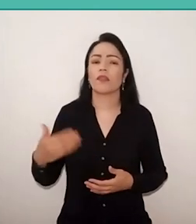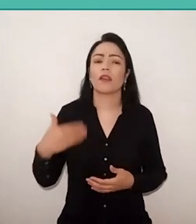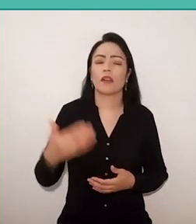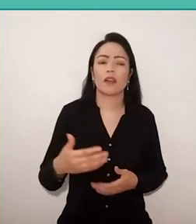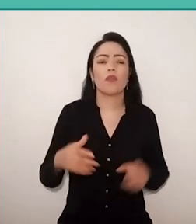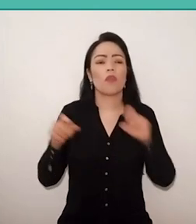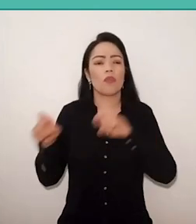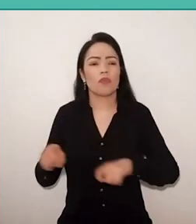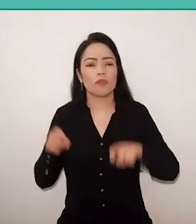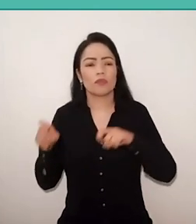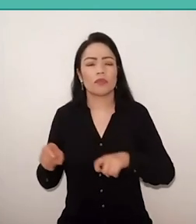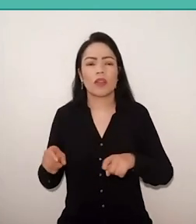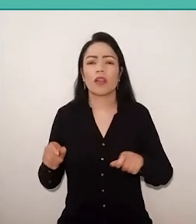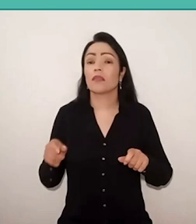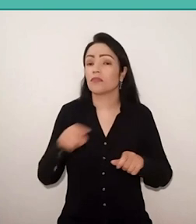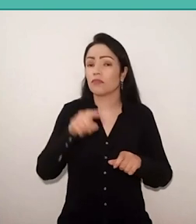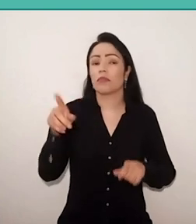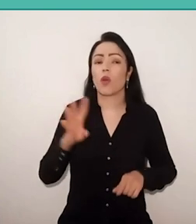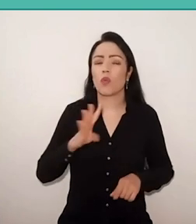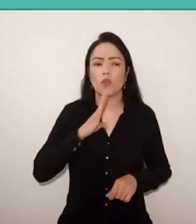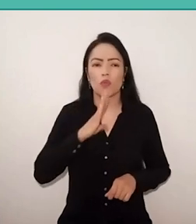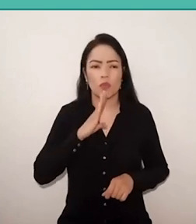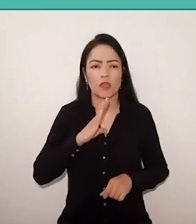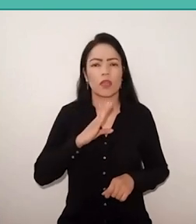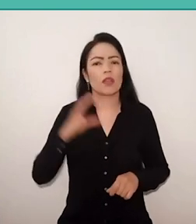a certain scientific knowledge, a certain knowledge